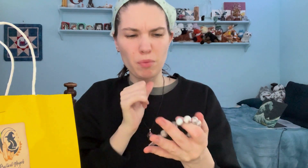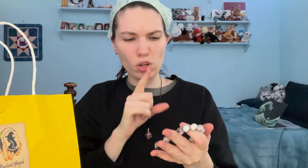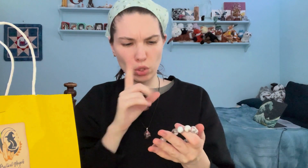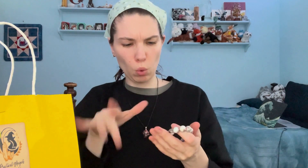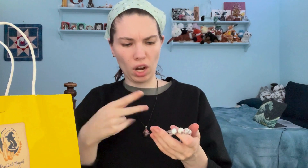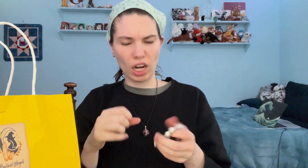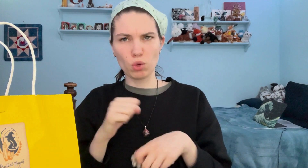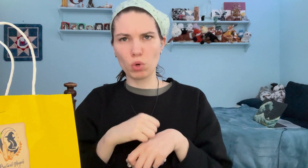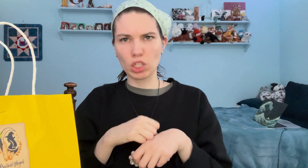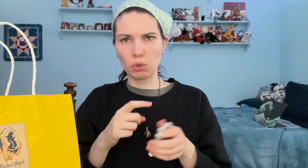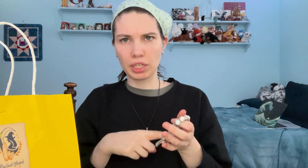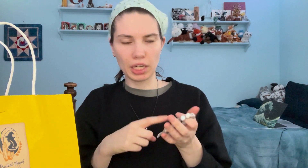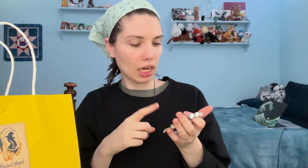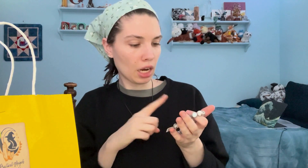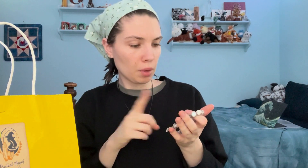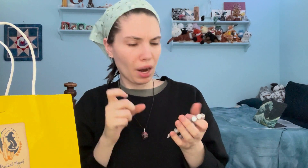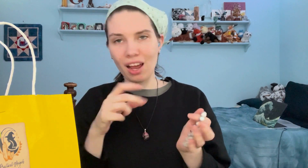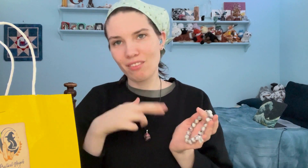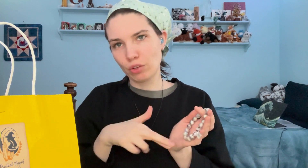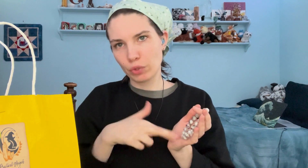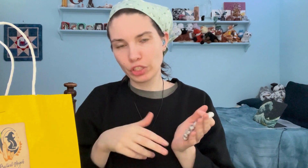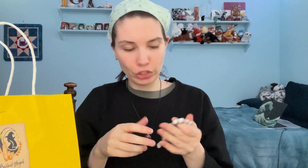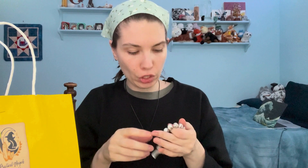I'm not sure what kind of crystal this is, but I'd have to research.